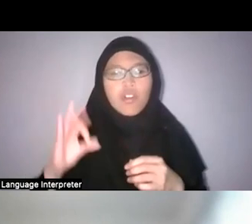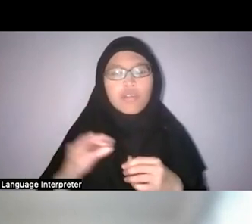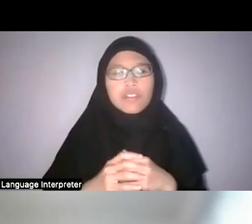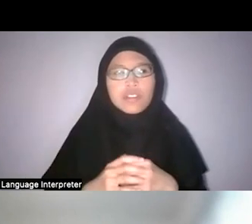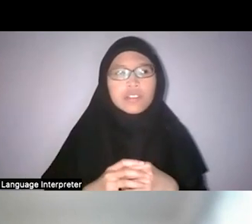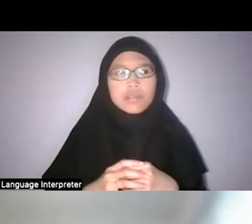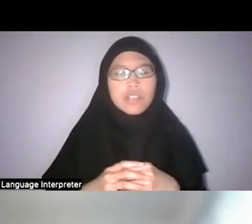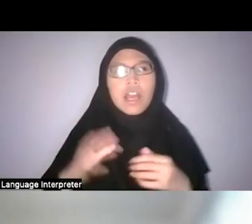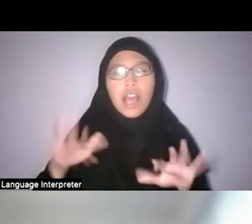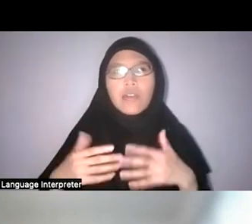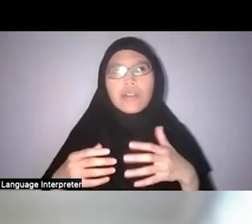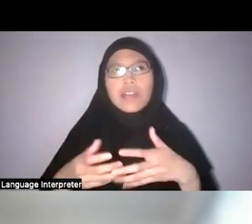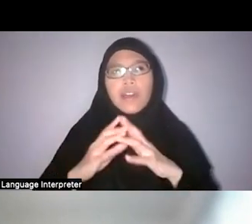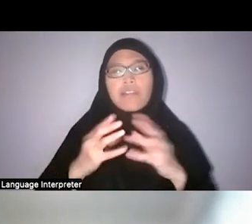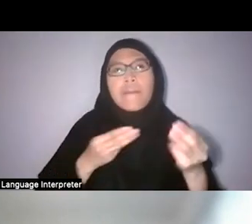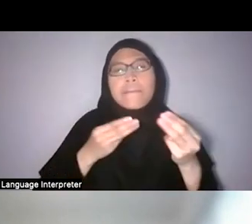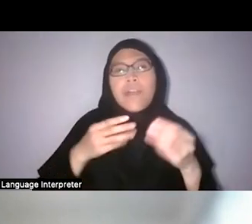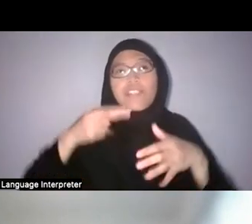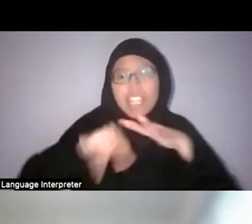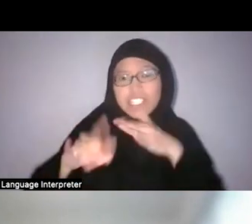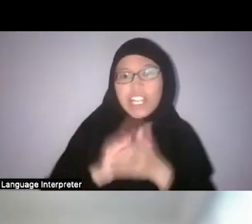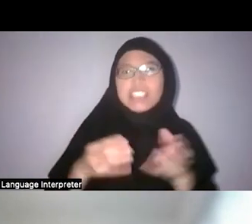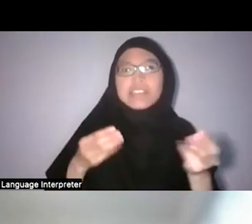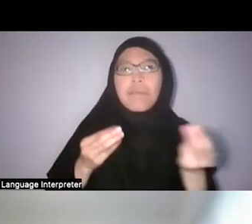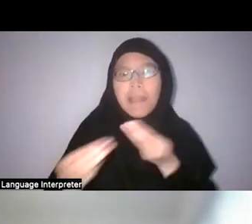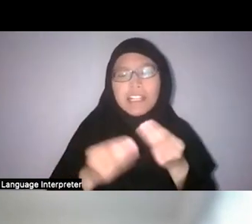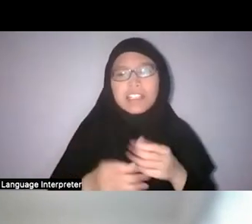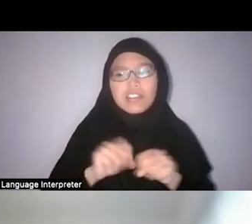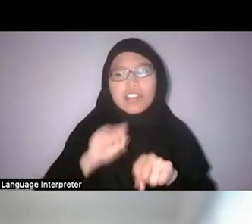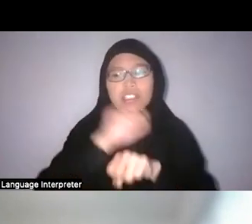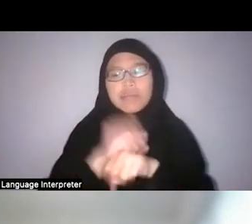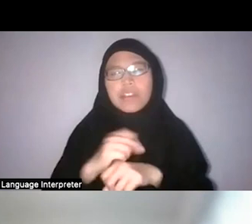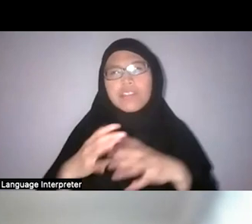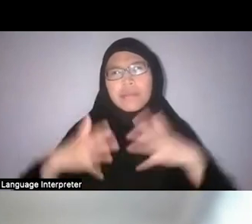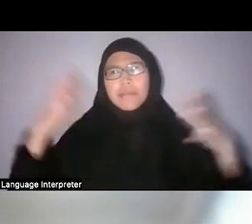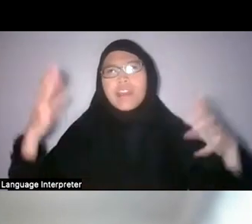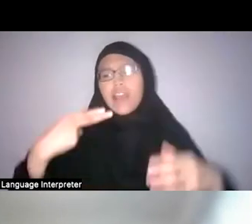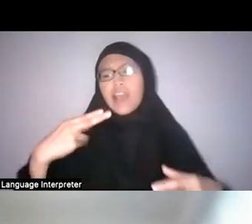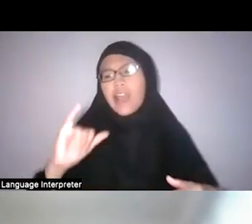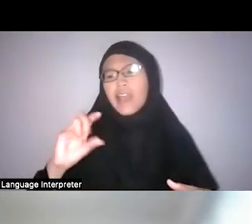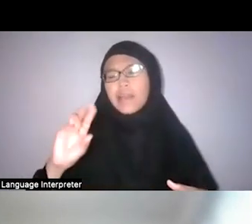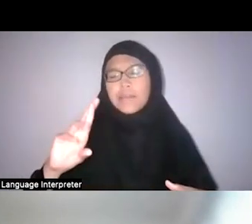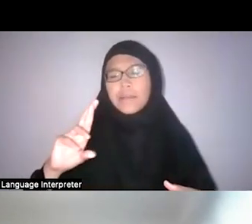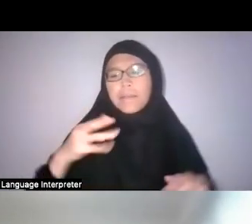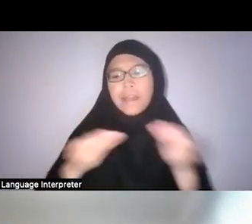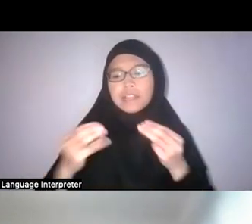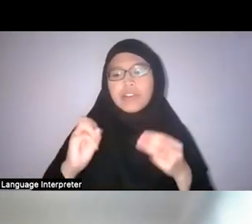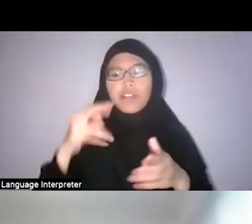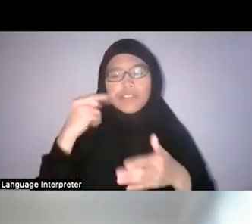Singapore, what we have is a very extreme form of hypermanagement of nature, the “garden city” concept.